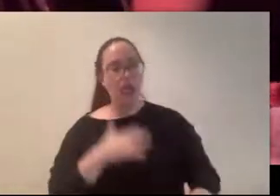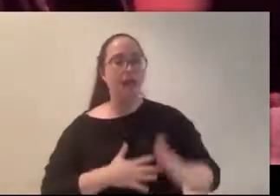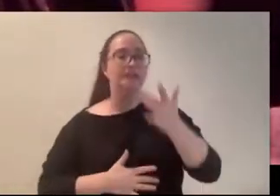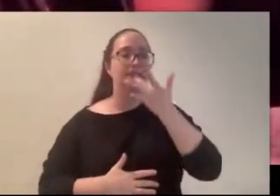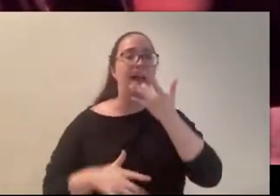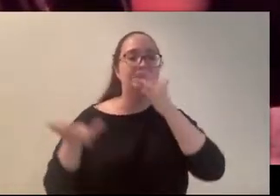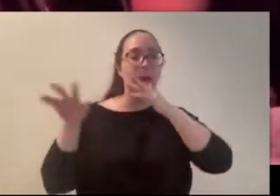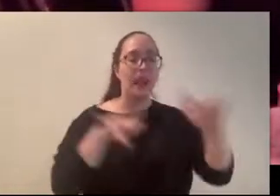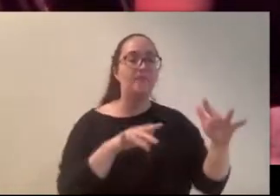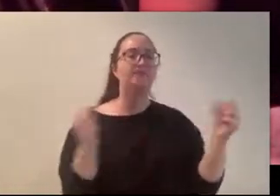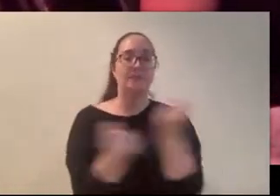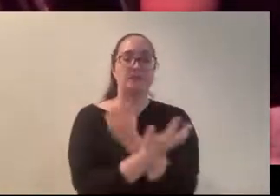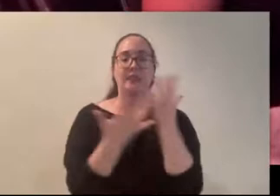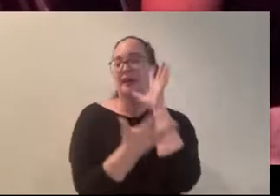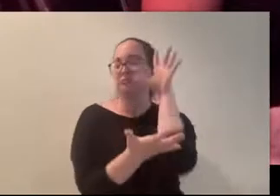consumed. (Thomas) Yeah is alerted or consumed! Right, so yeah that freaked me